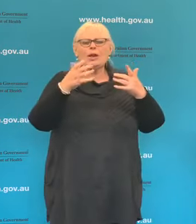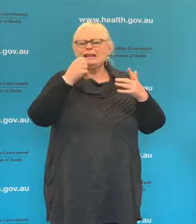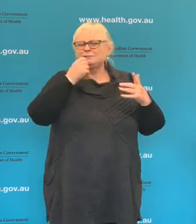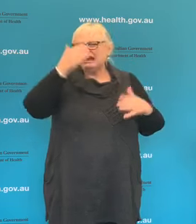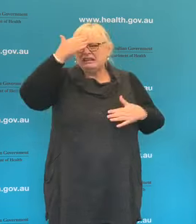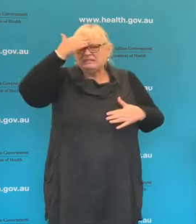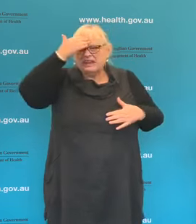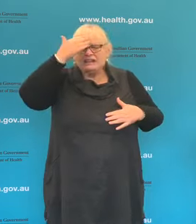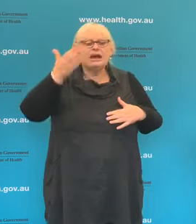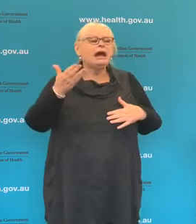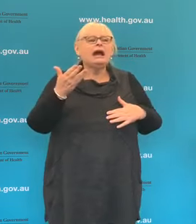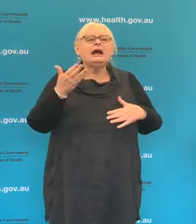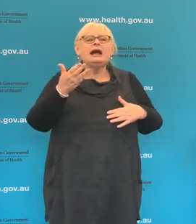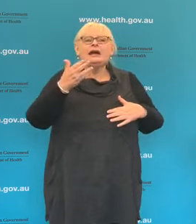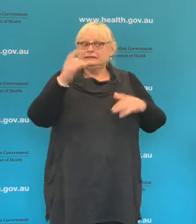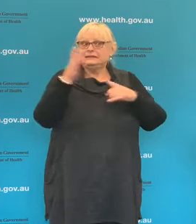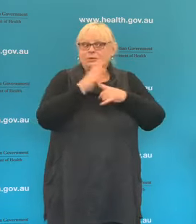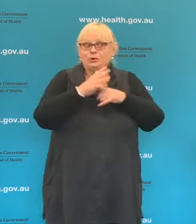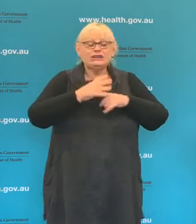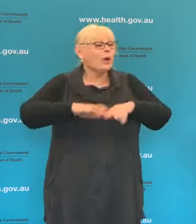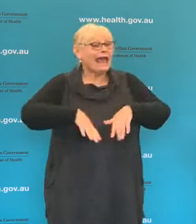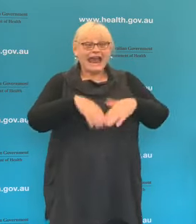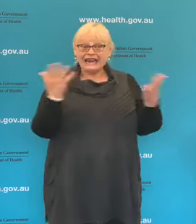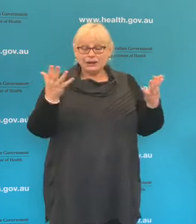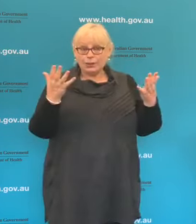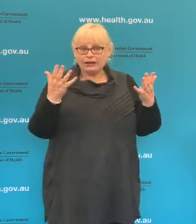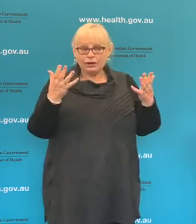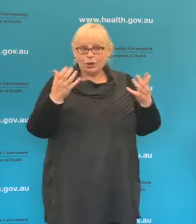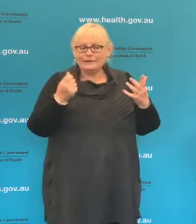This is really important, so anybody who has even the